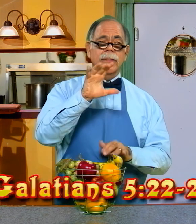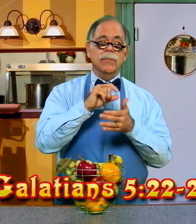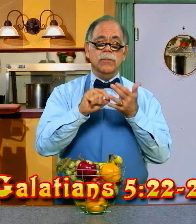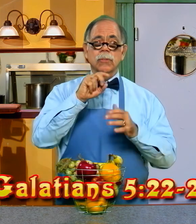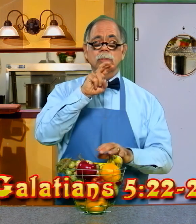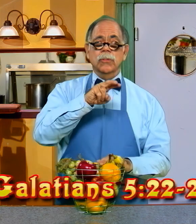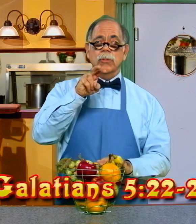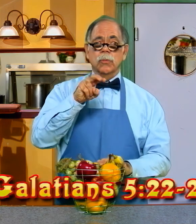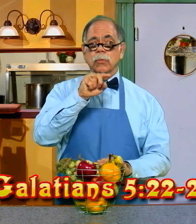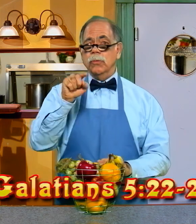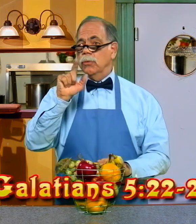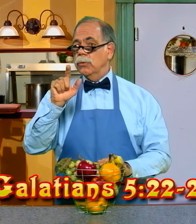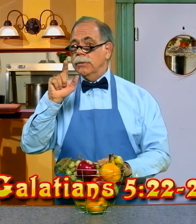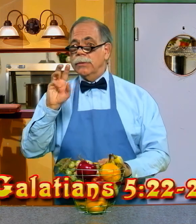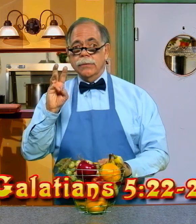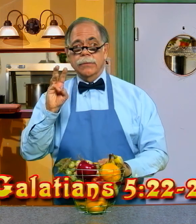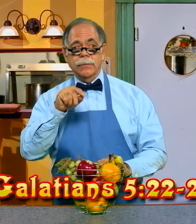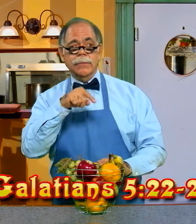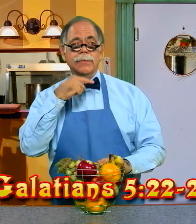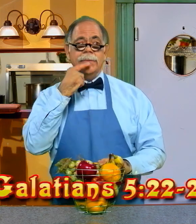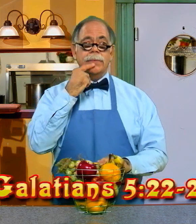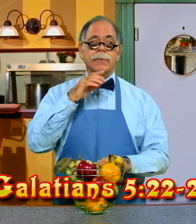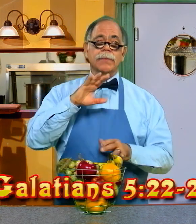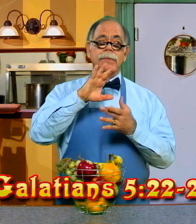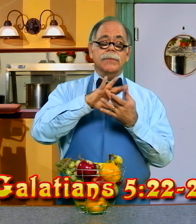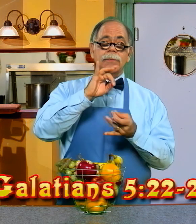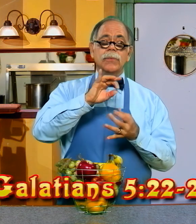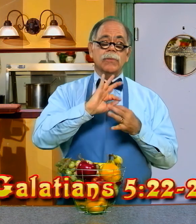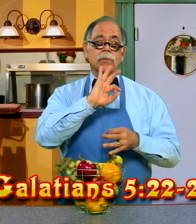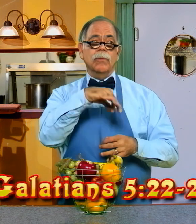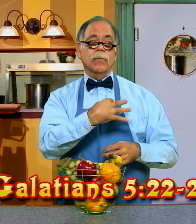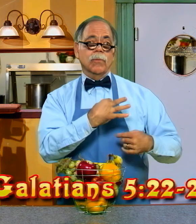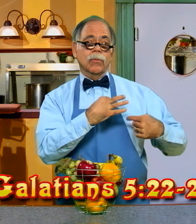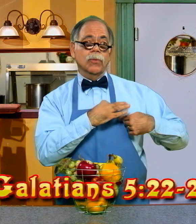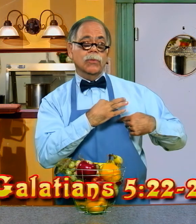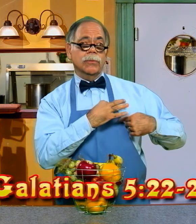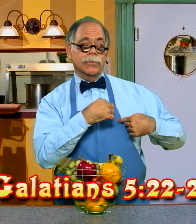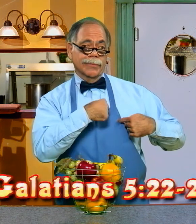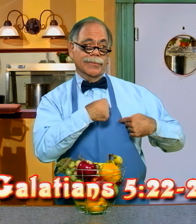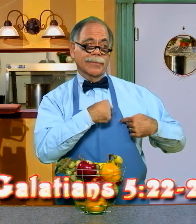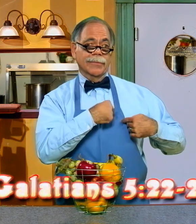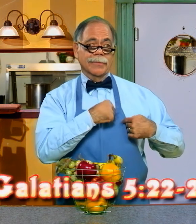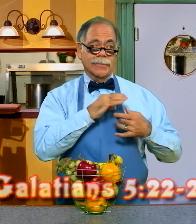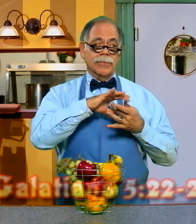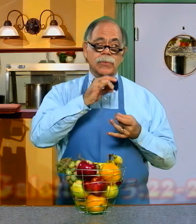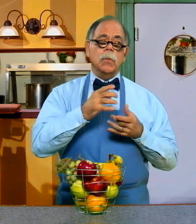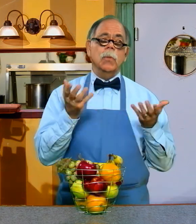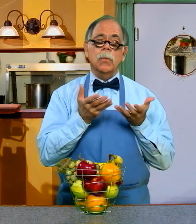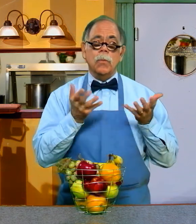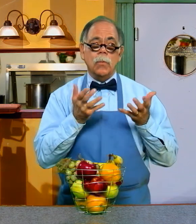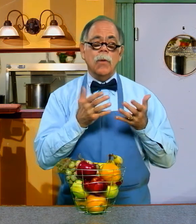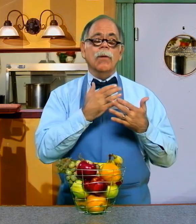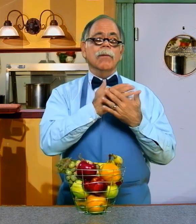VERSE 22 TO 26, IT TALKS ABOUT SPIRITUAL FRUIT IN YOUR HEART: